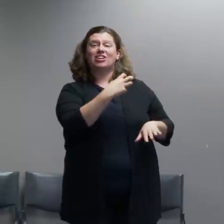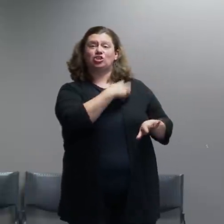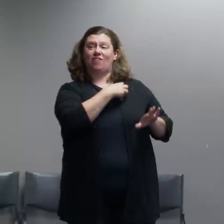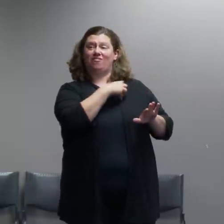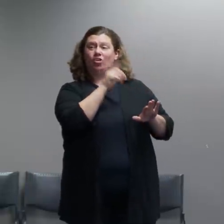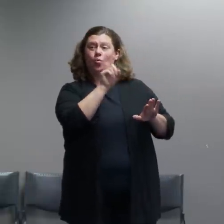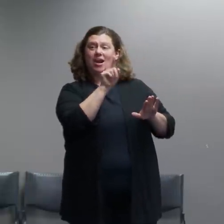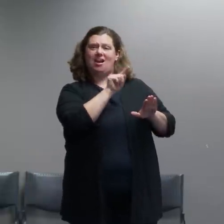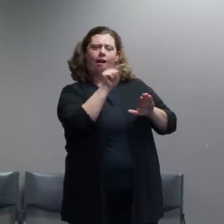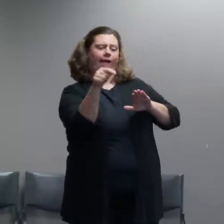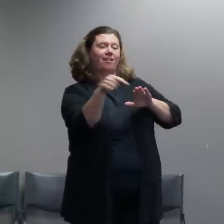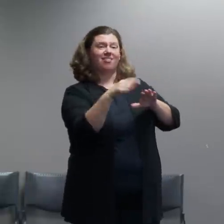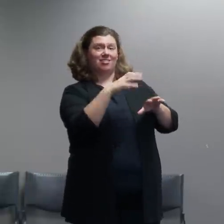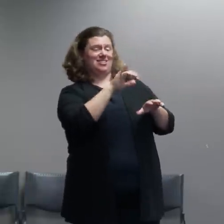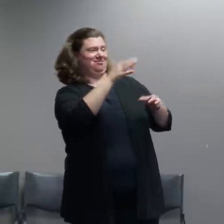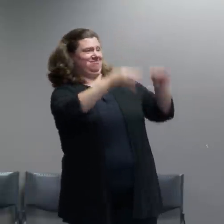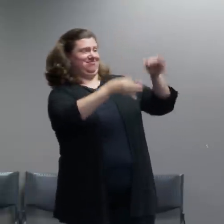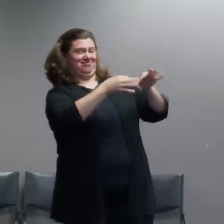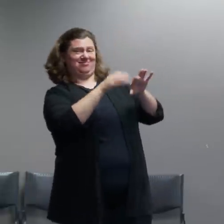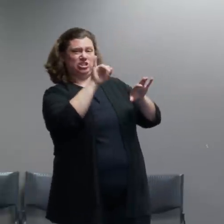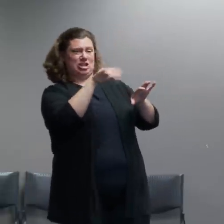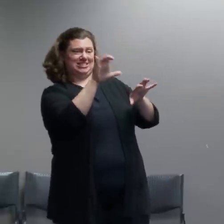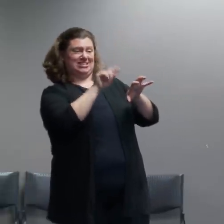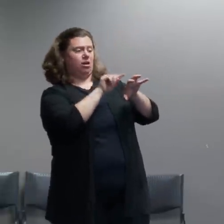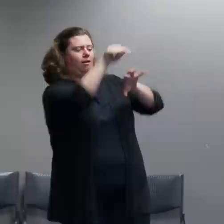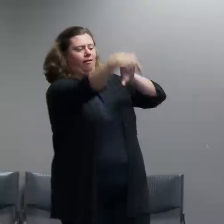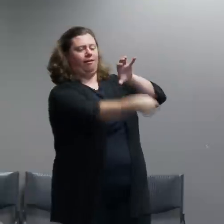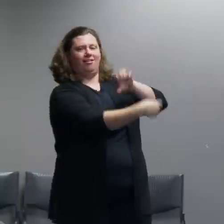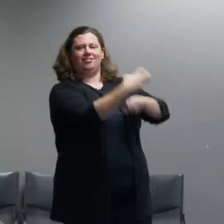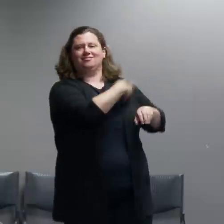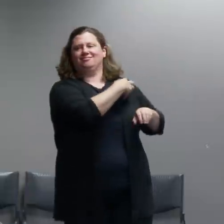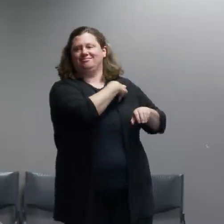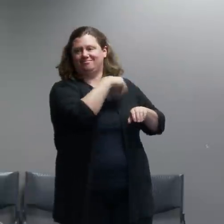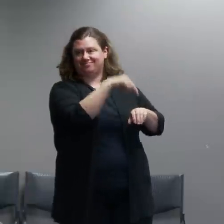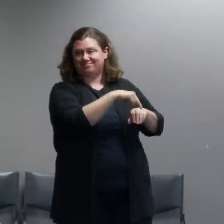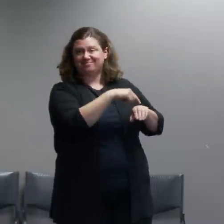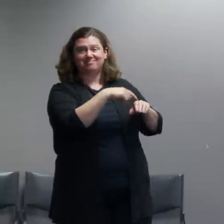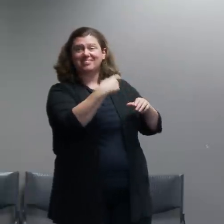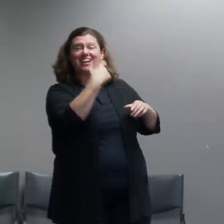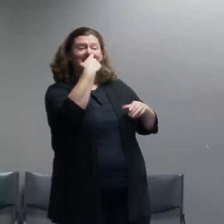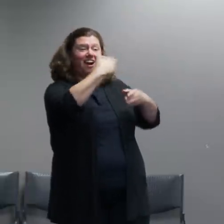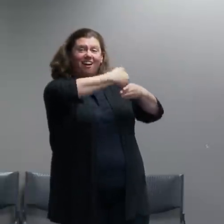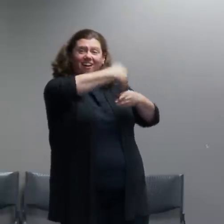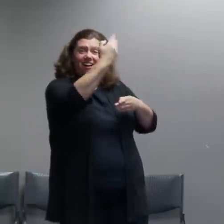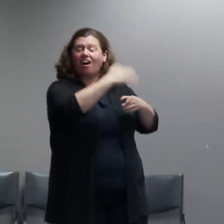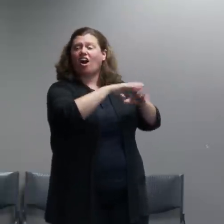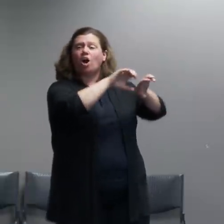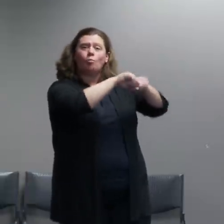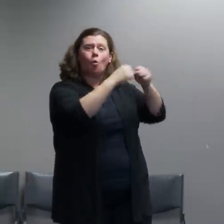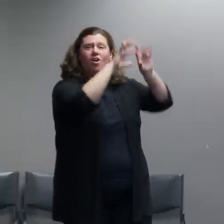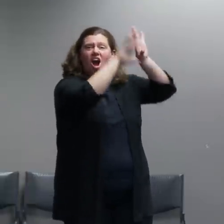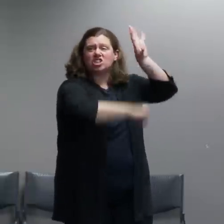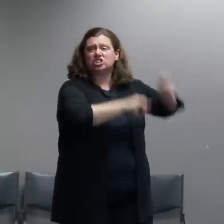obviously had a lot of the windows broken out on their side and had to have staff out there to try to secure this building.